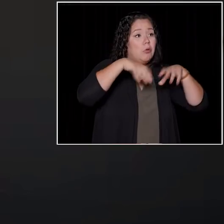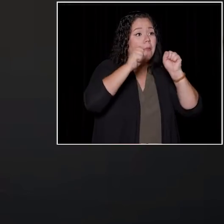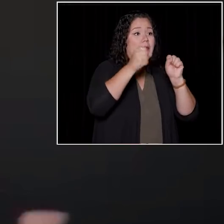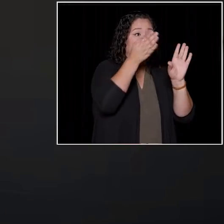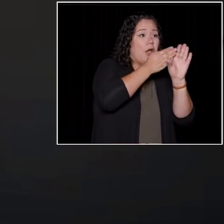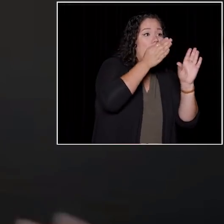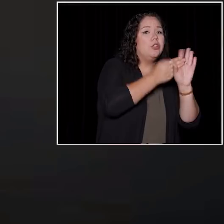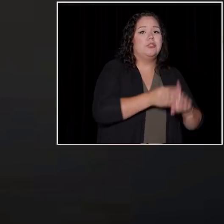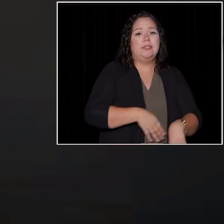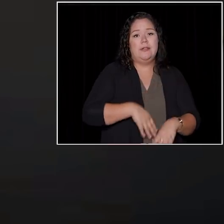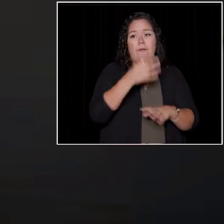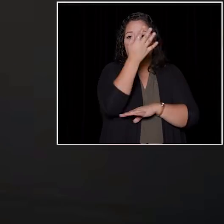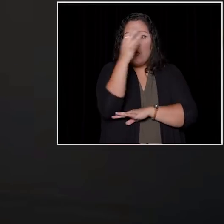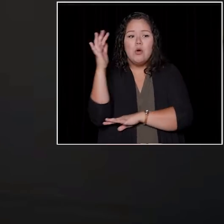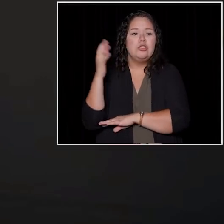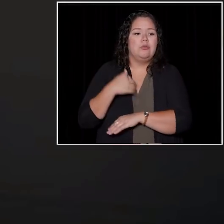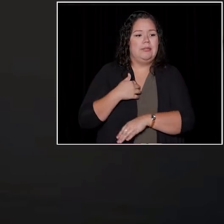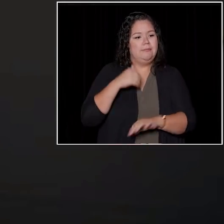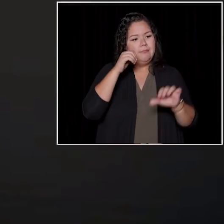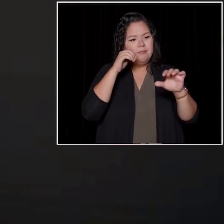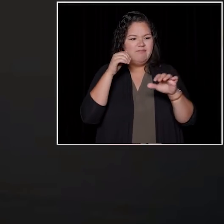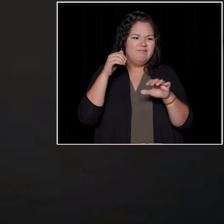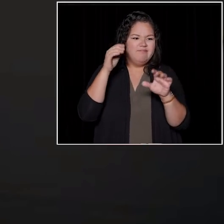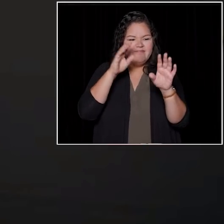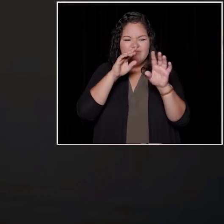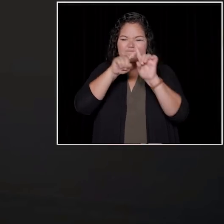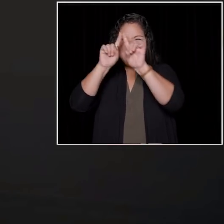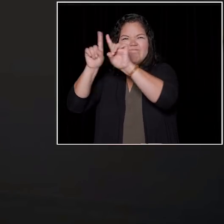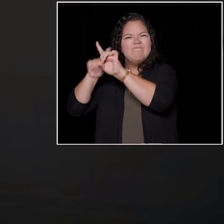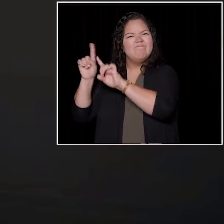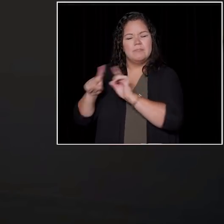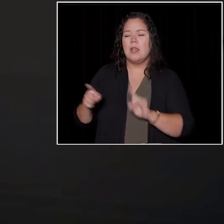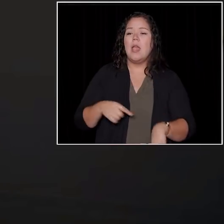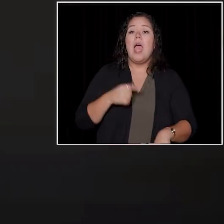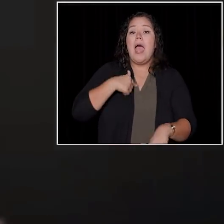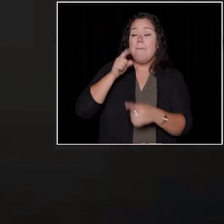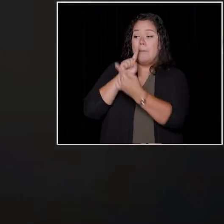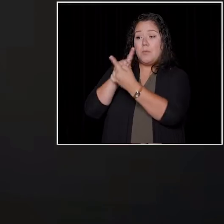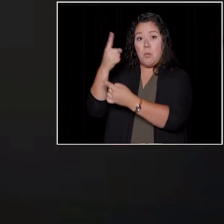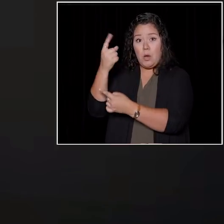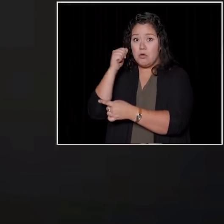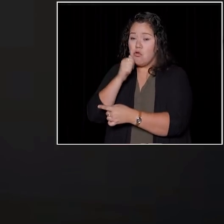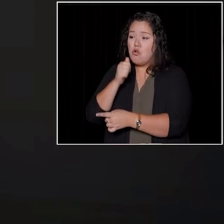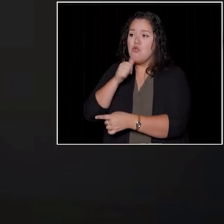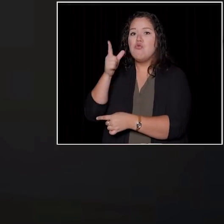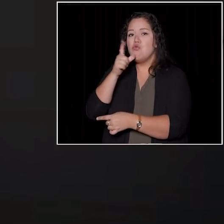I remember I met a girl who was taking a political science class, comparative politics, India and Nigeria.